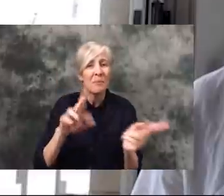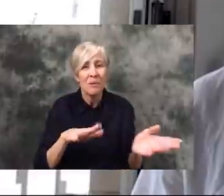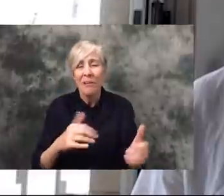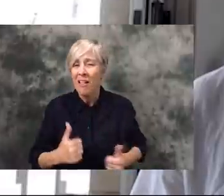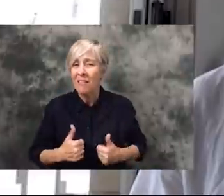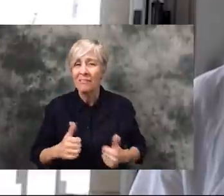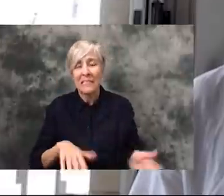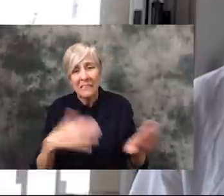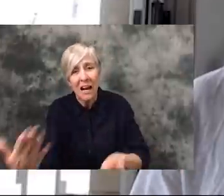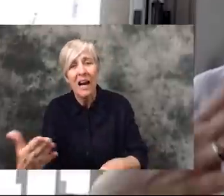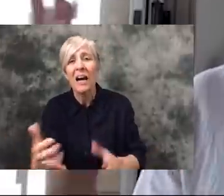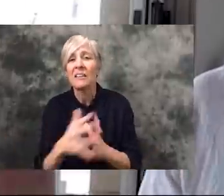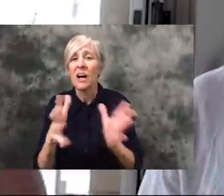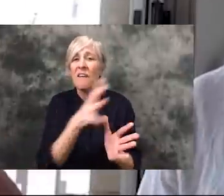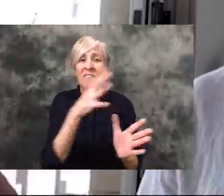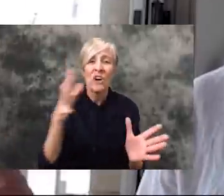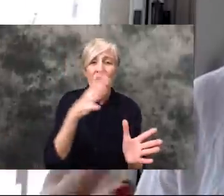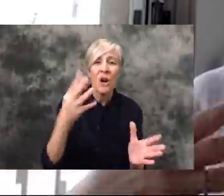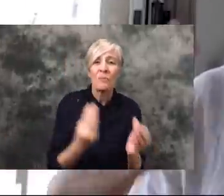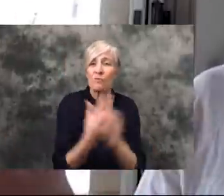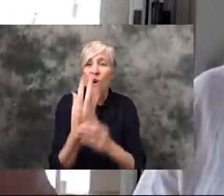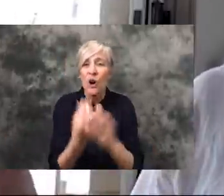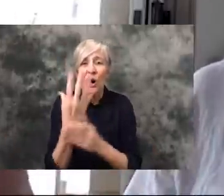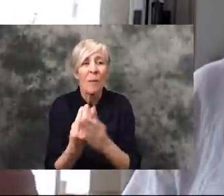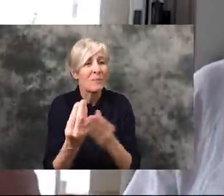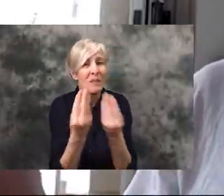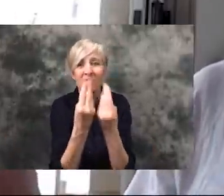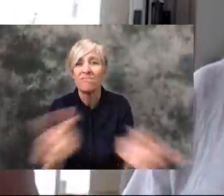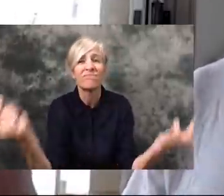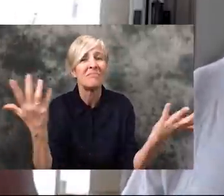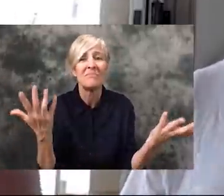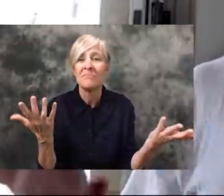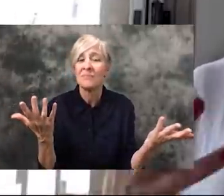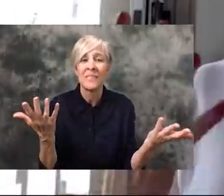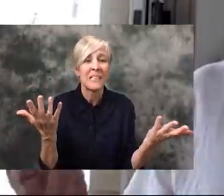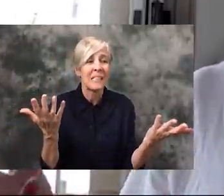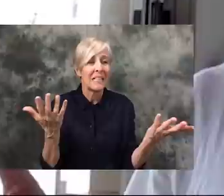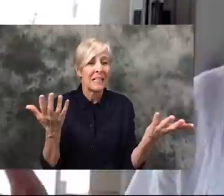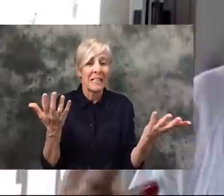And so many farmers you know lost their crops and everything. So it's almost like